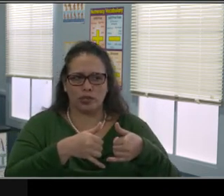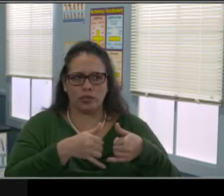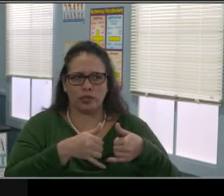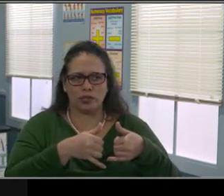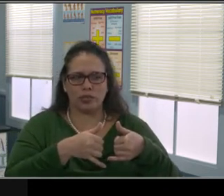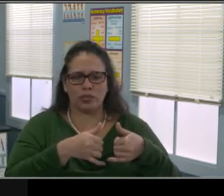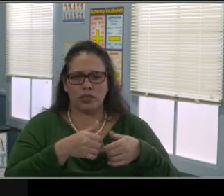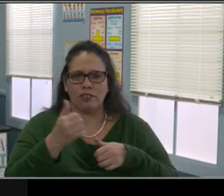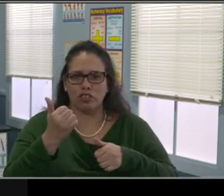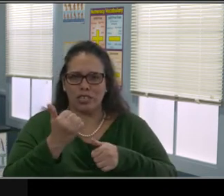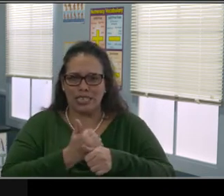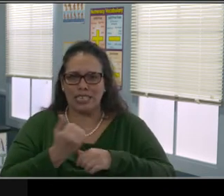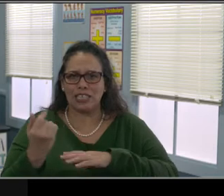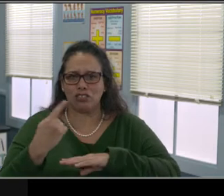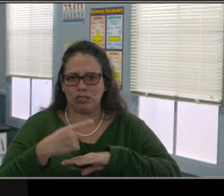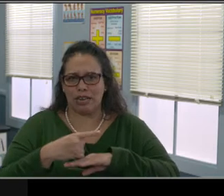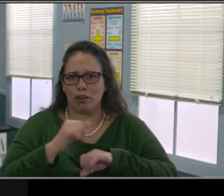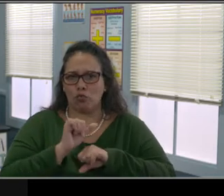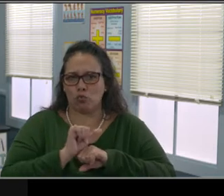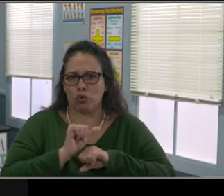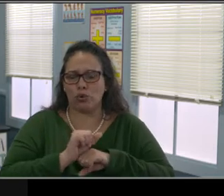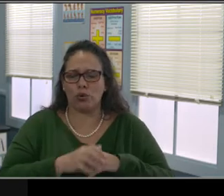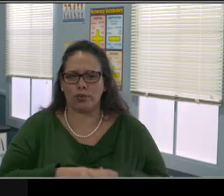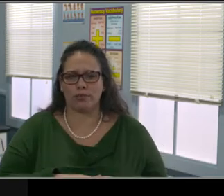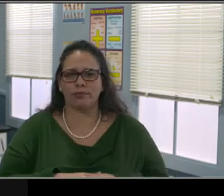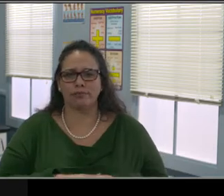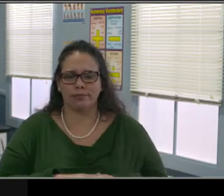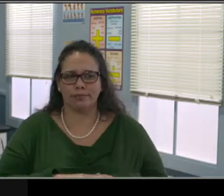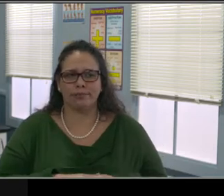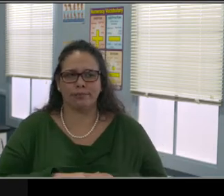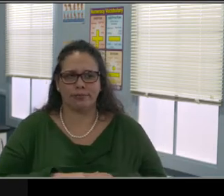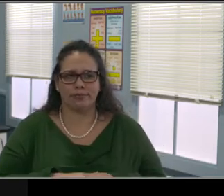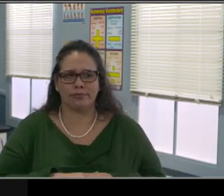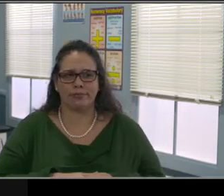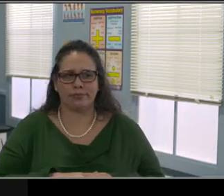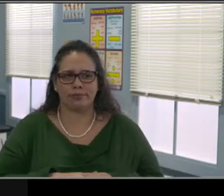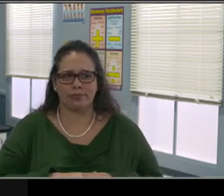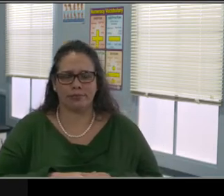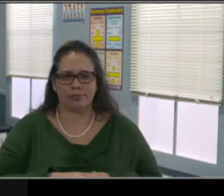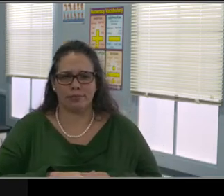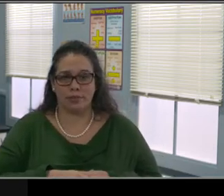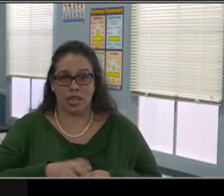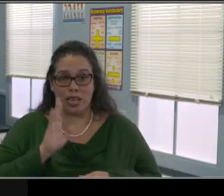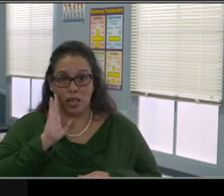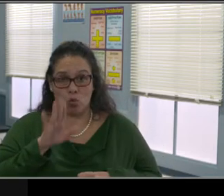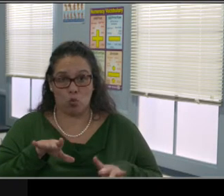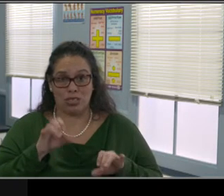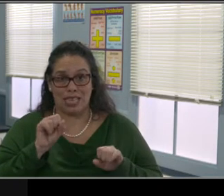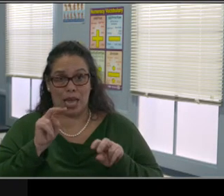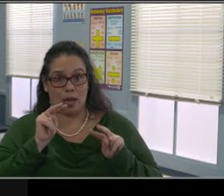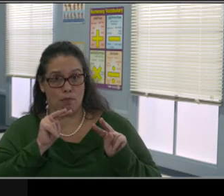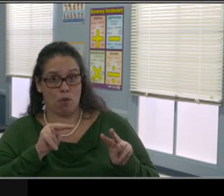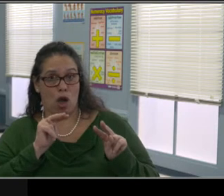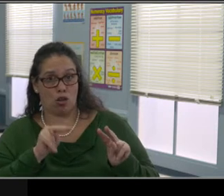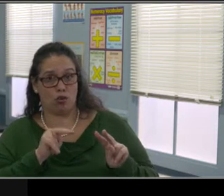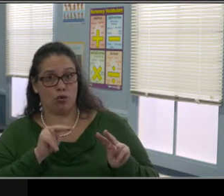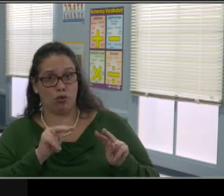since they could understand what I was saying and they understand that we still have our challenges